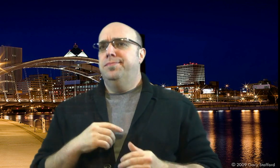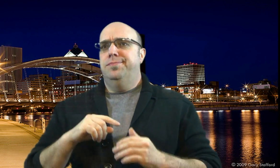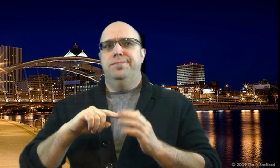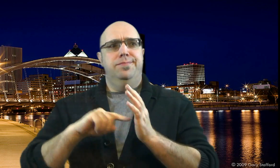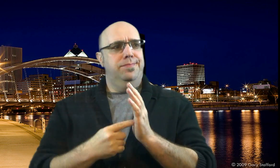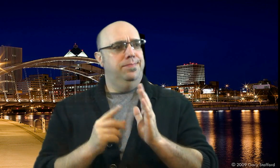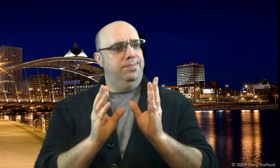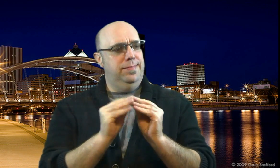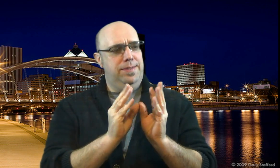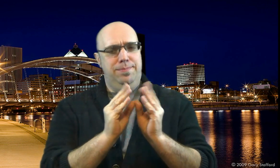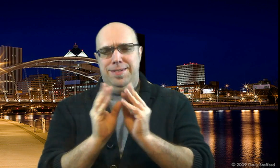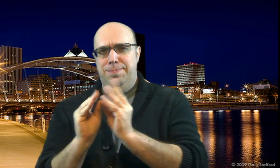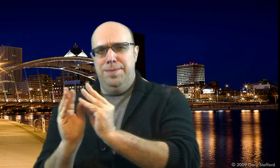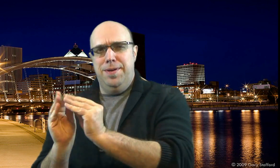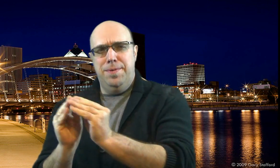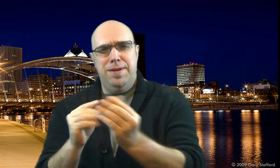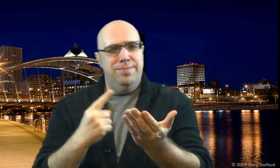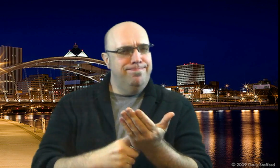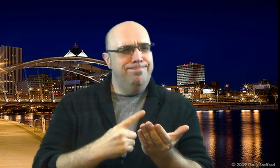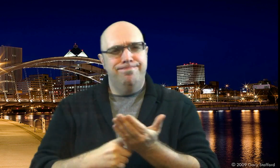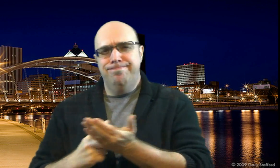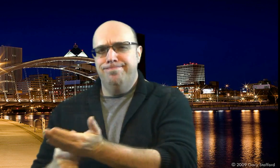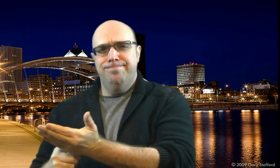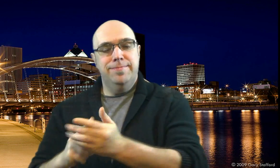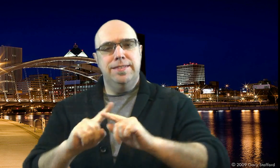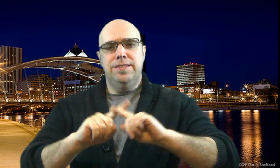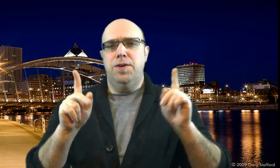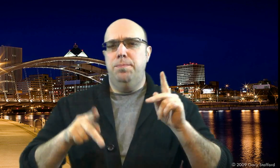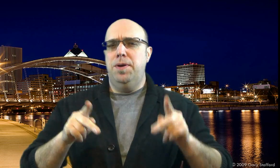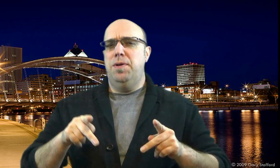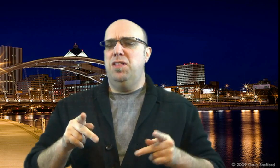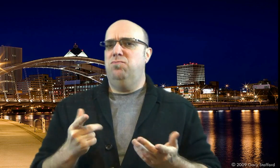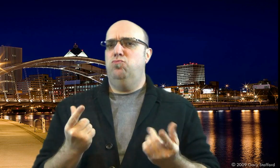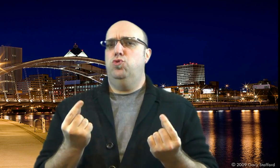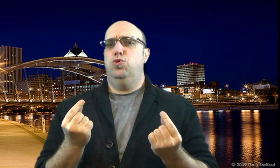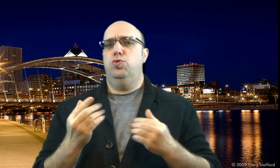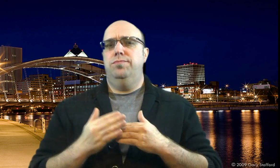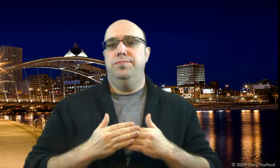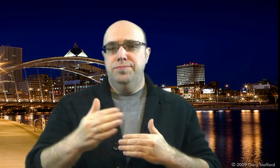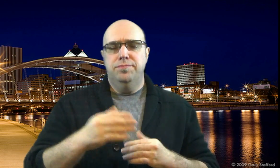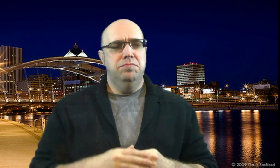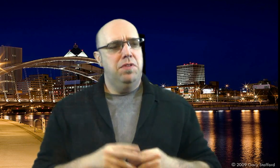I start having many interesting meetings with many different people. We discussed about what to do about our future.